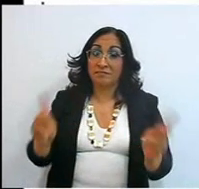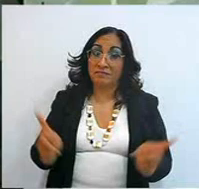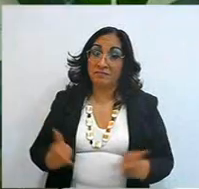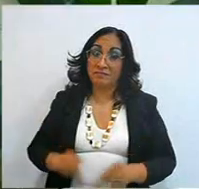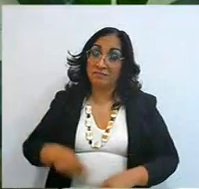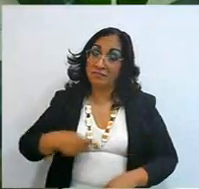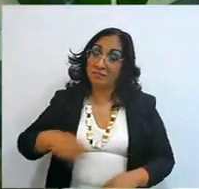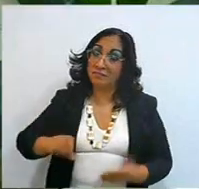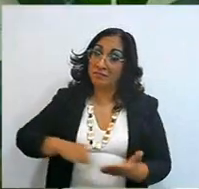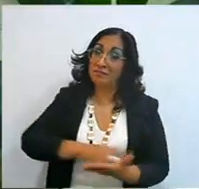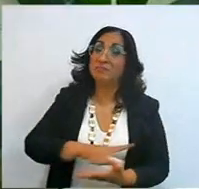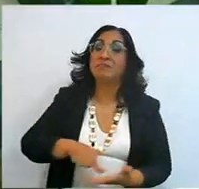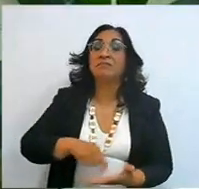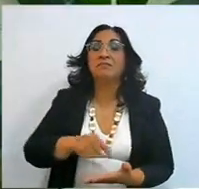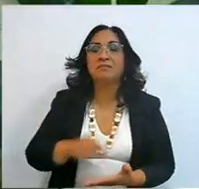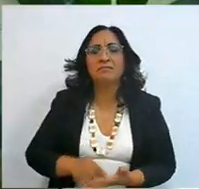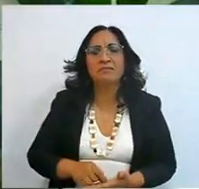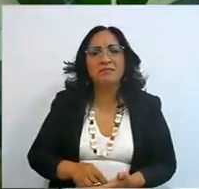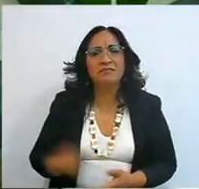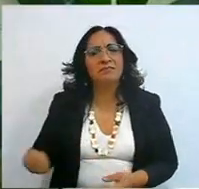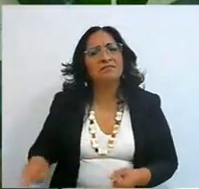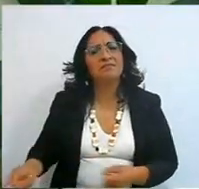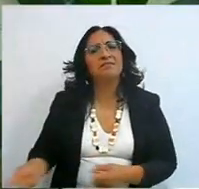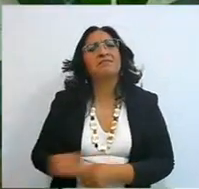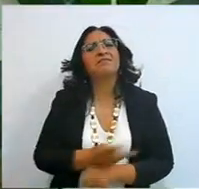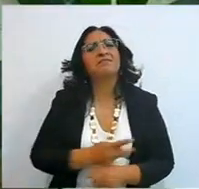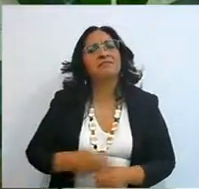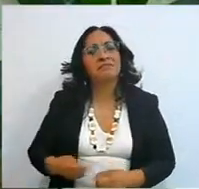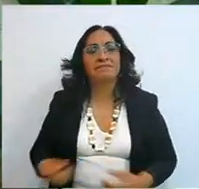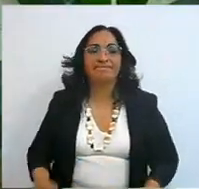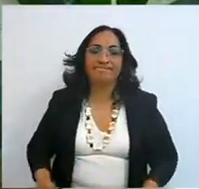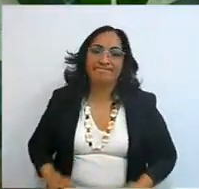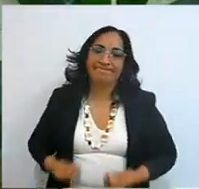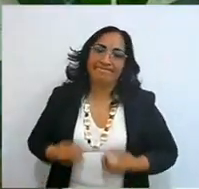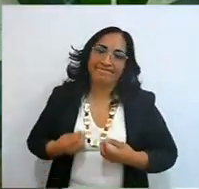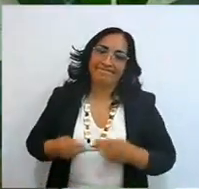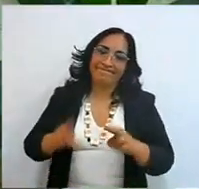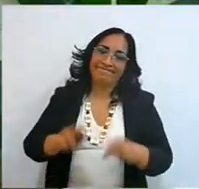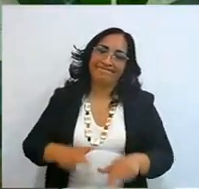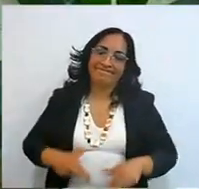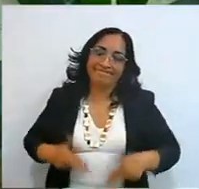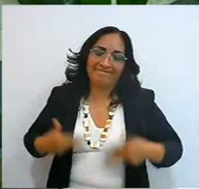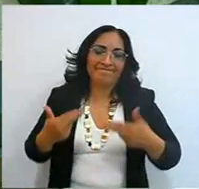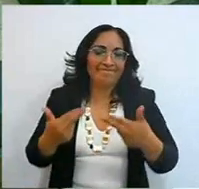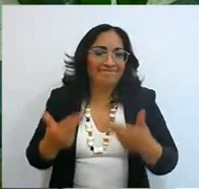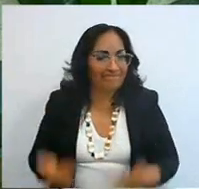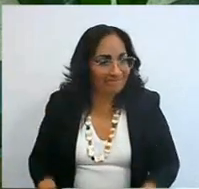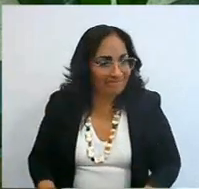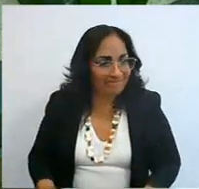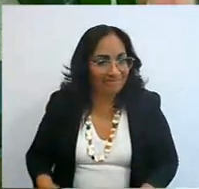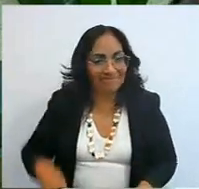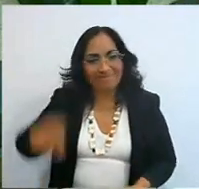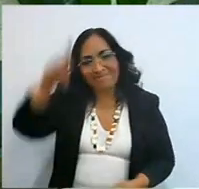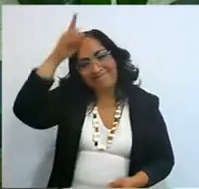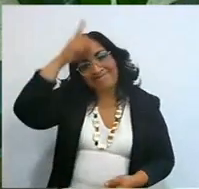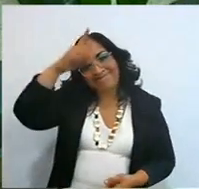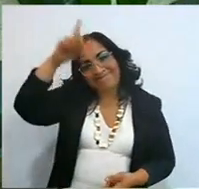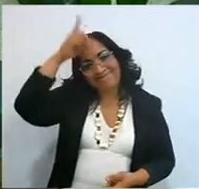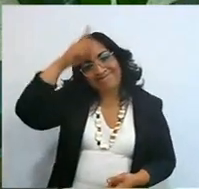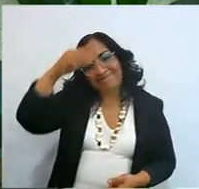what's happening? in life we receive, you know there is no lack, I am going to give you some advice, I am going to tell you what to do,